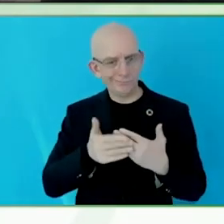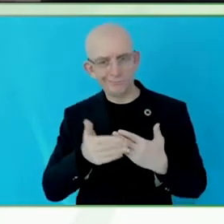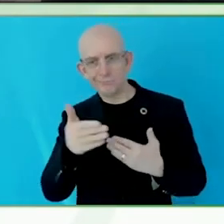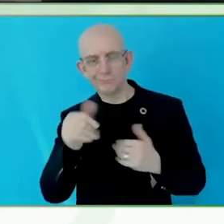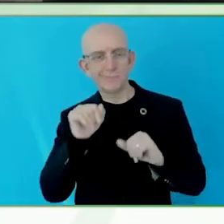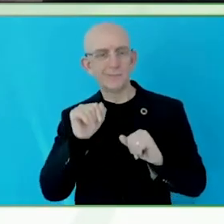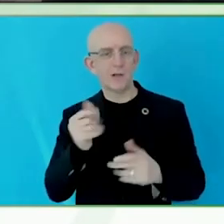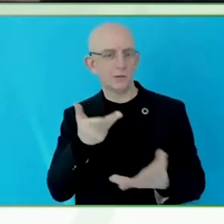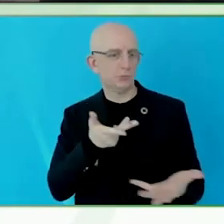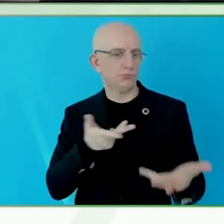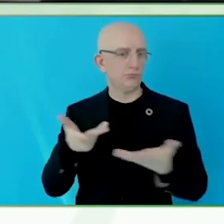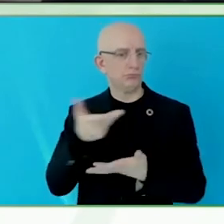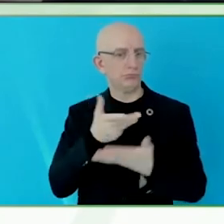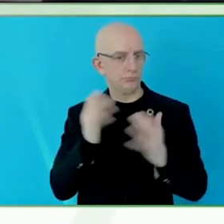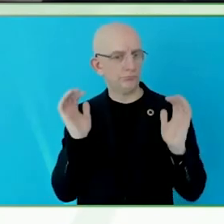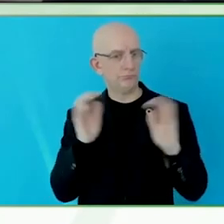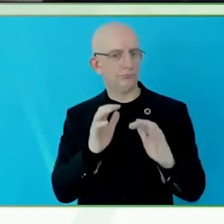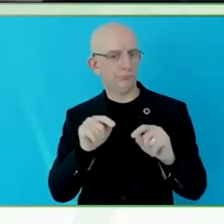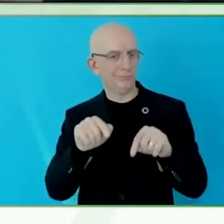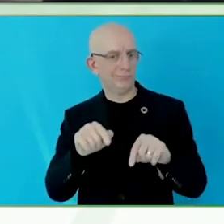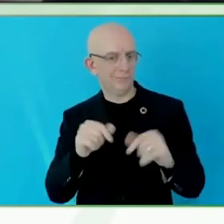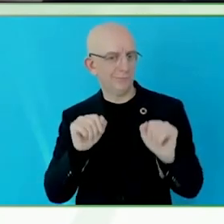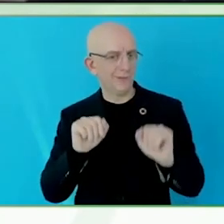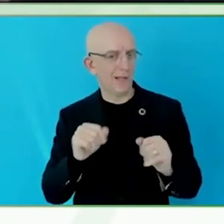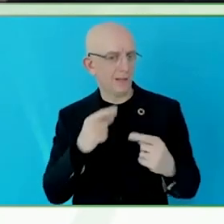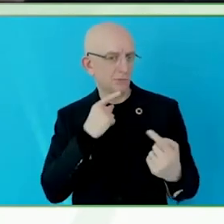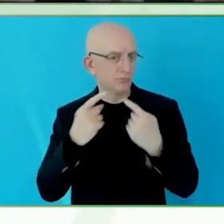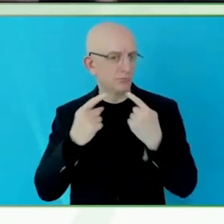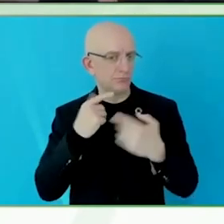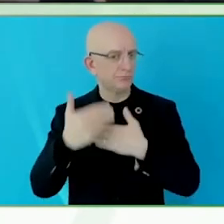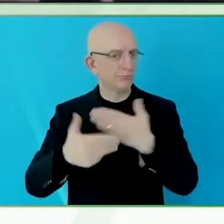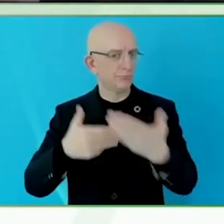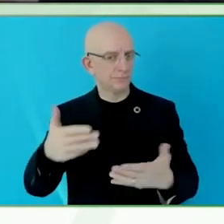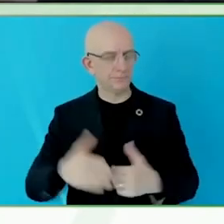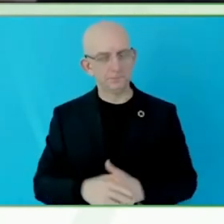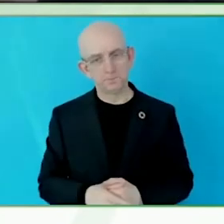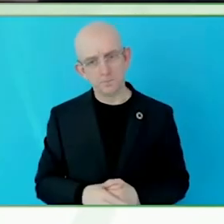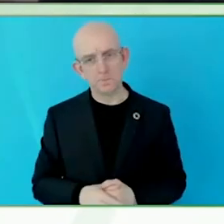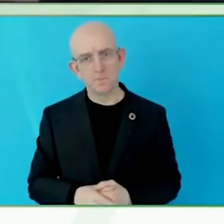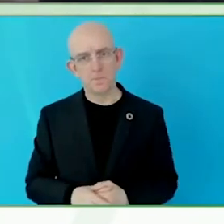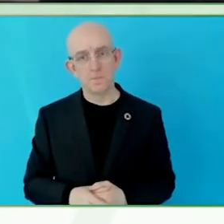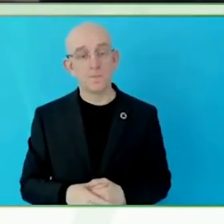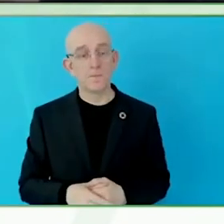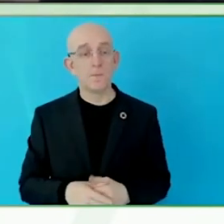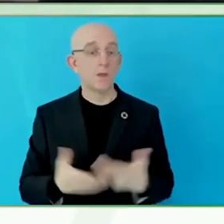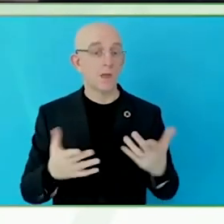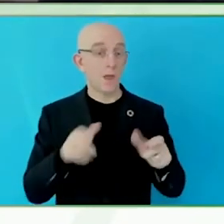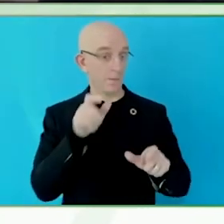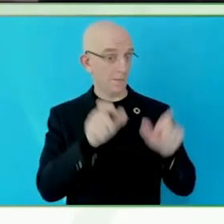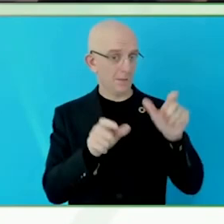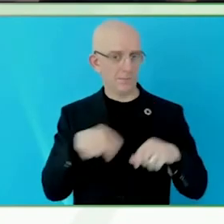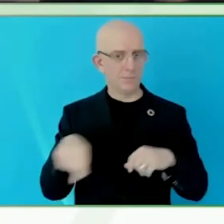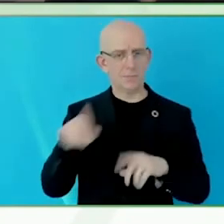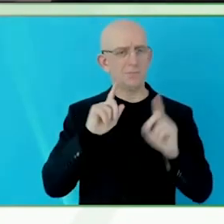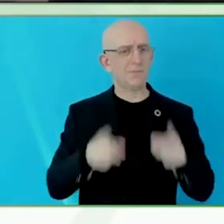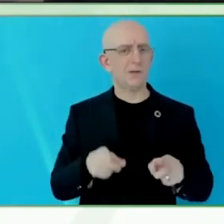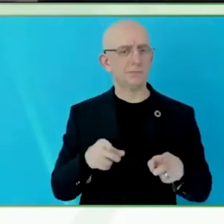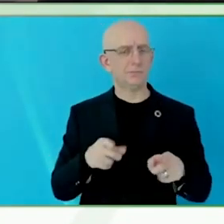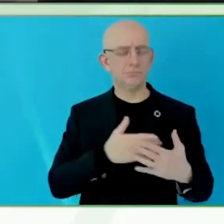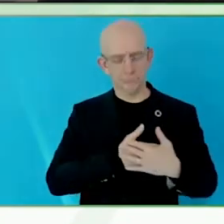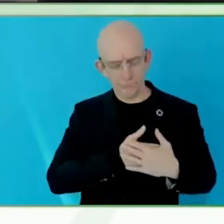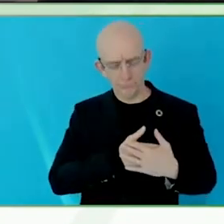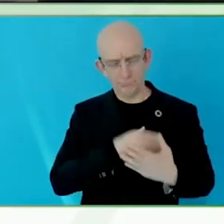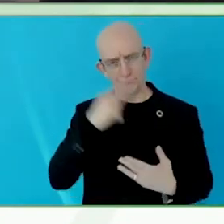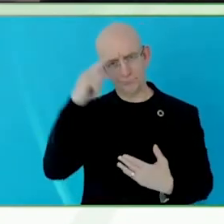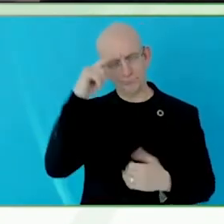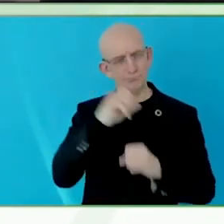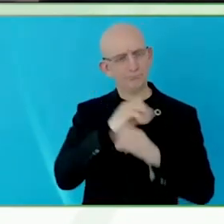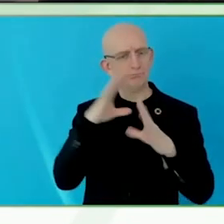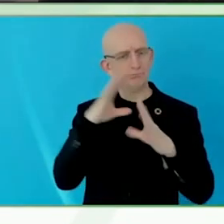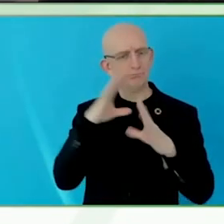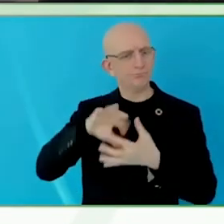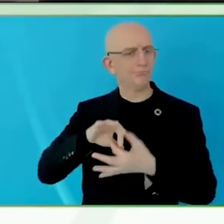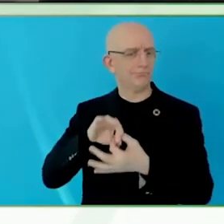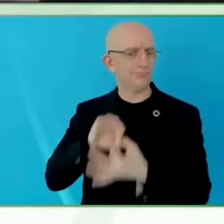The mindset of the people in power, they are working to believe in it,